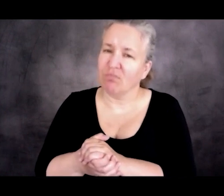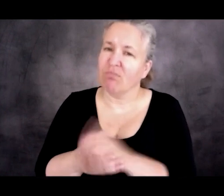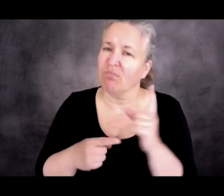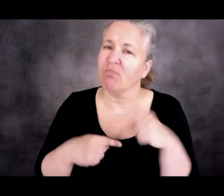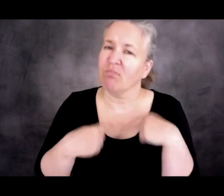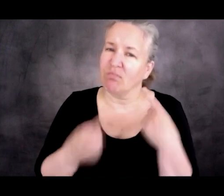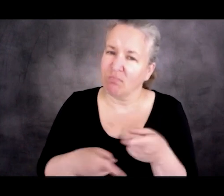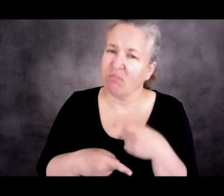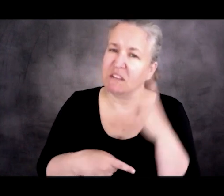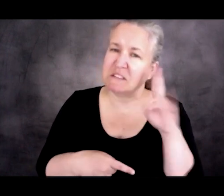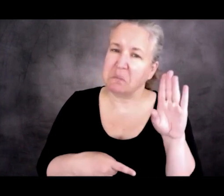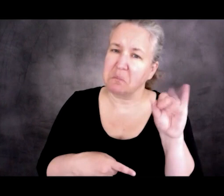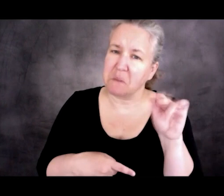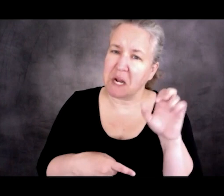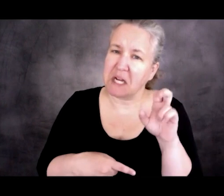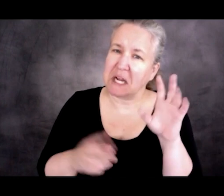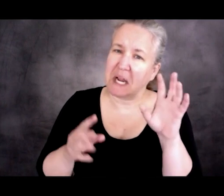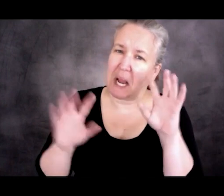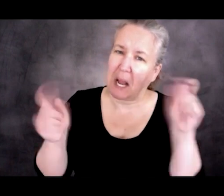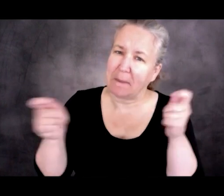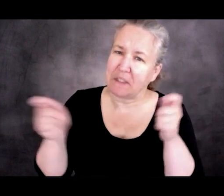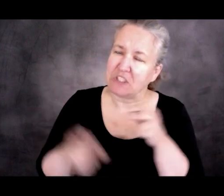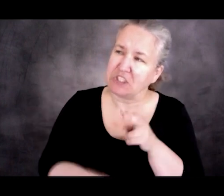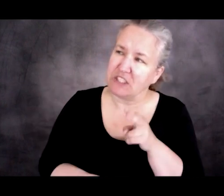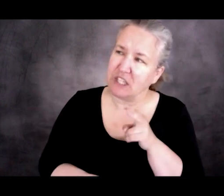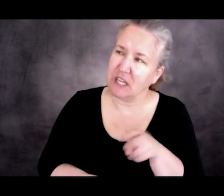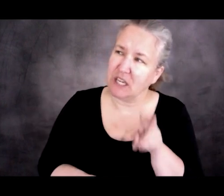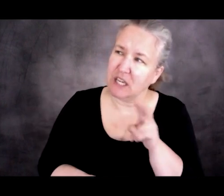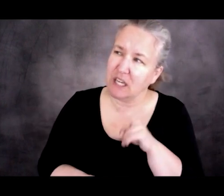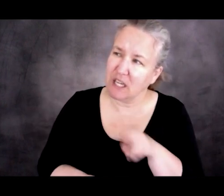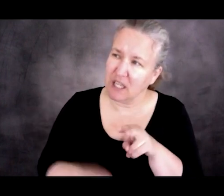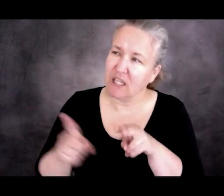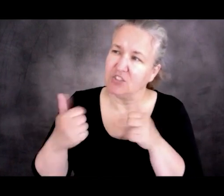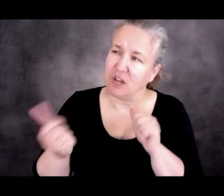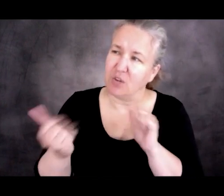administration as it tries to address these issues.